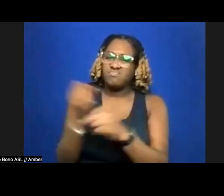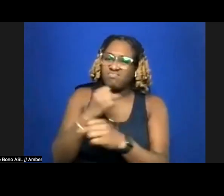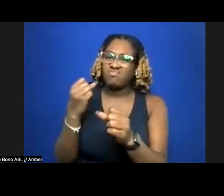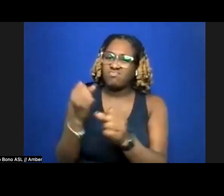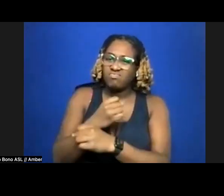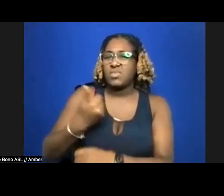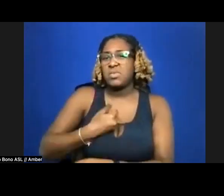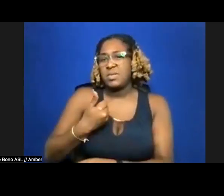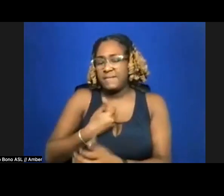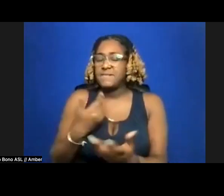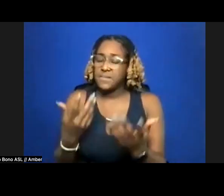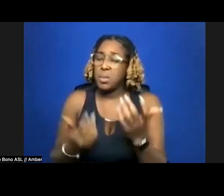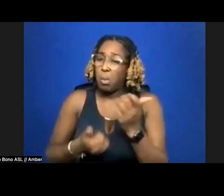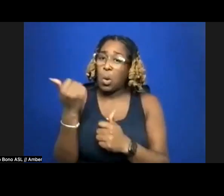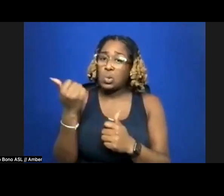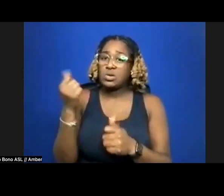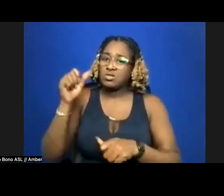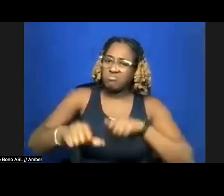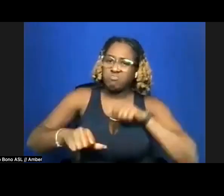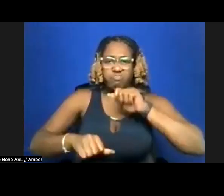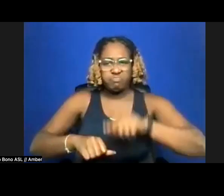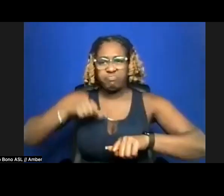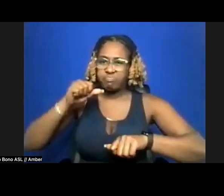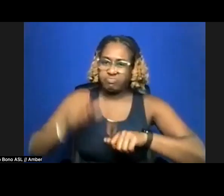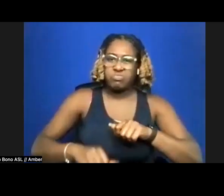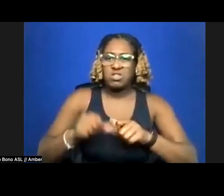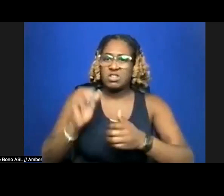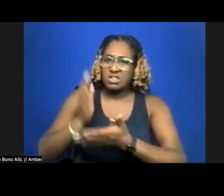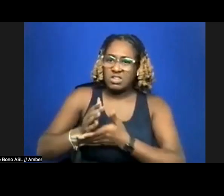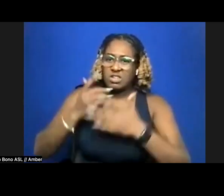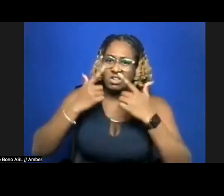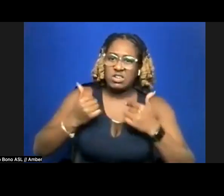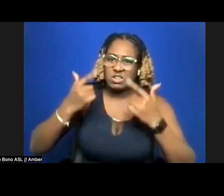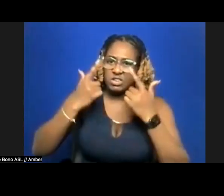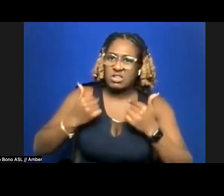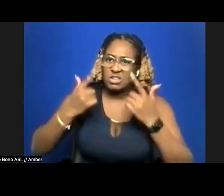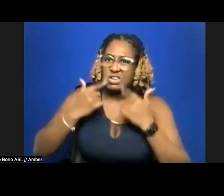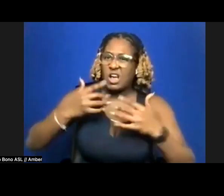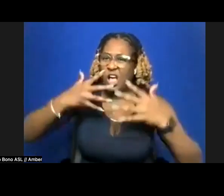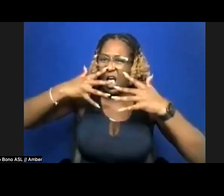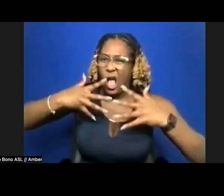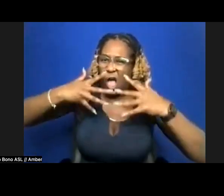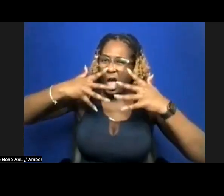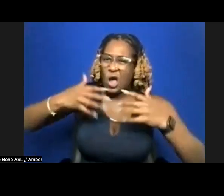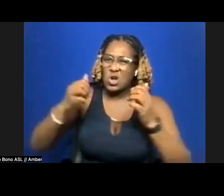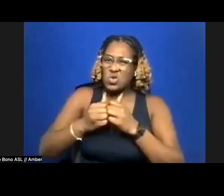(stop sobbing. stop sopping globules of snot with your sweatshirt pocket. go shower.